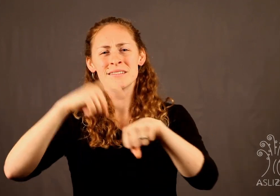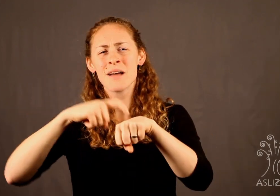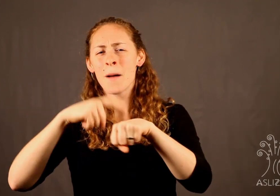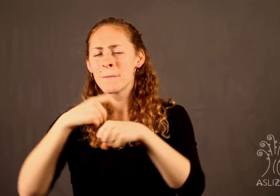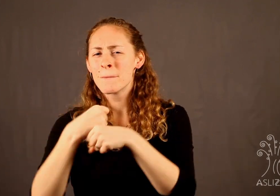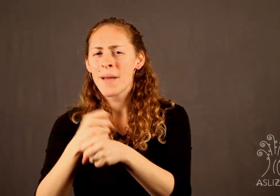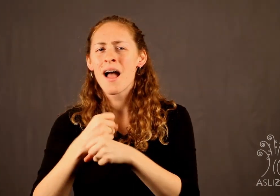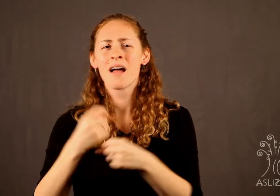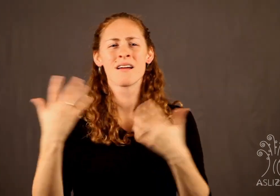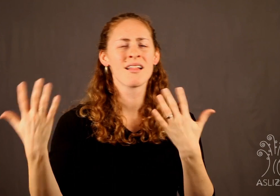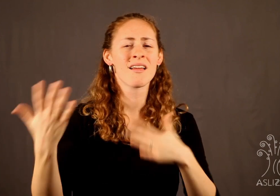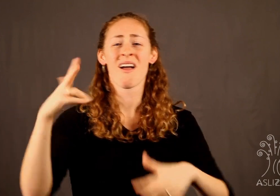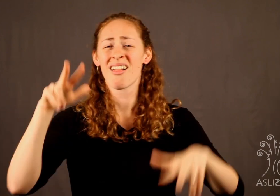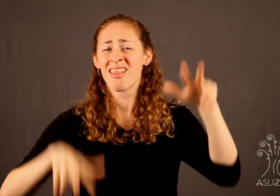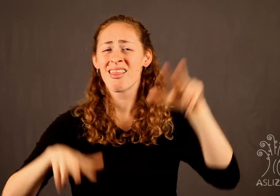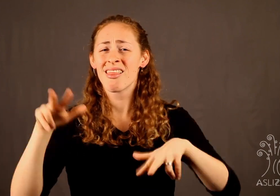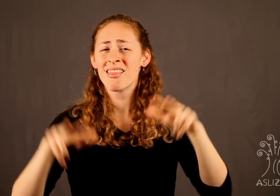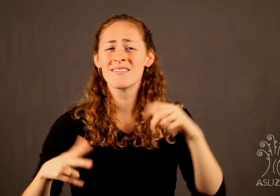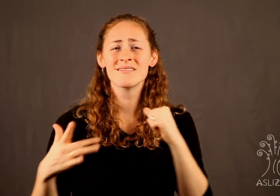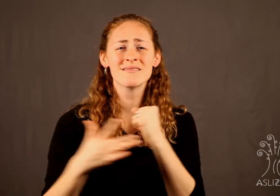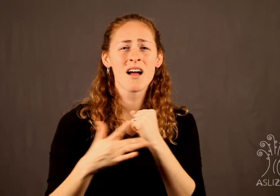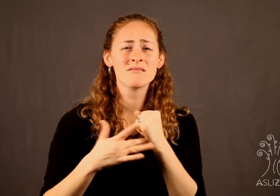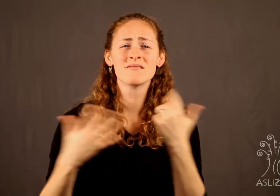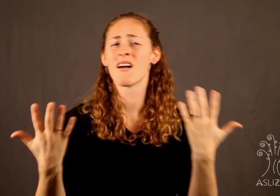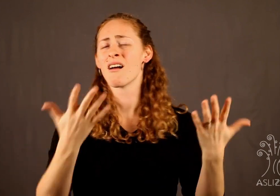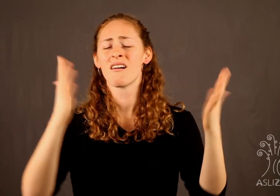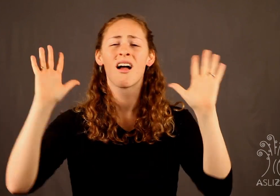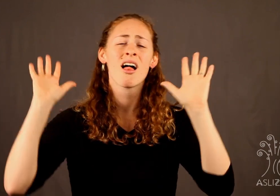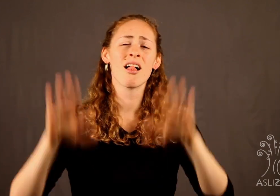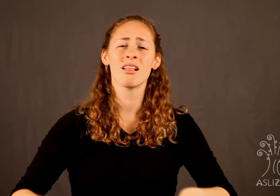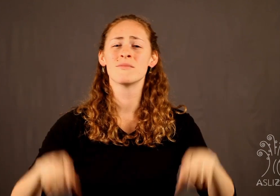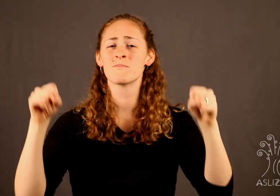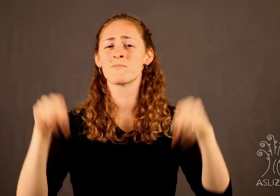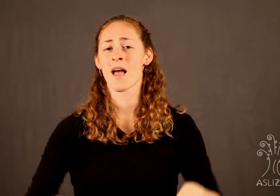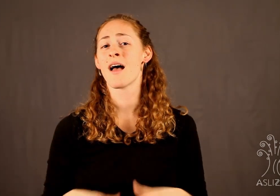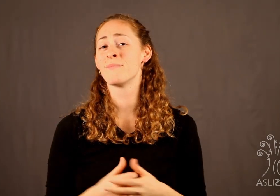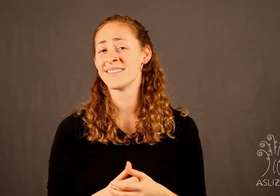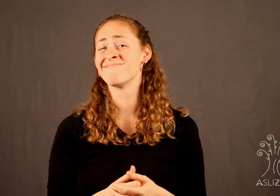resources, people, or knowledge? To the point when the whole project is dropped or shelved?